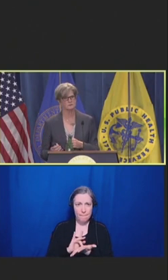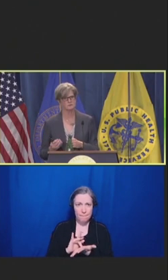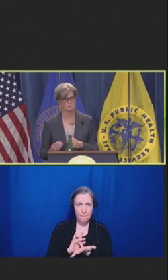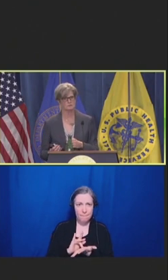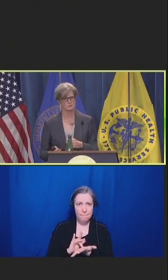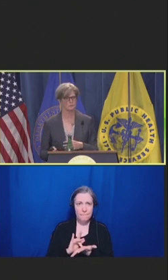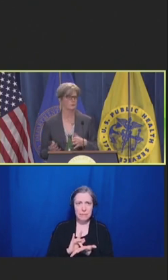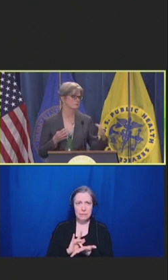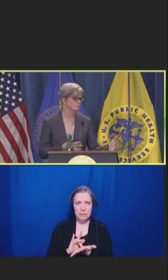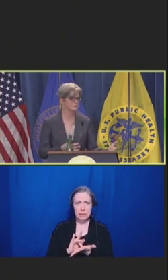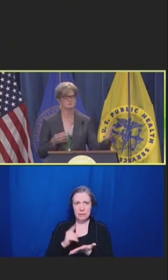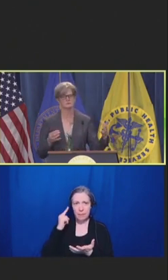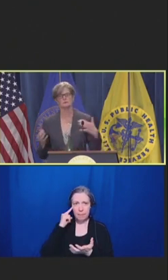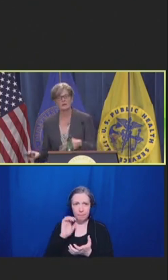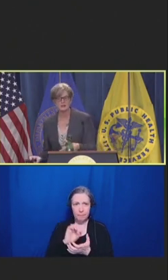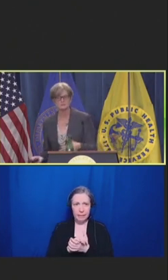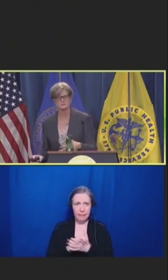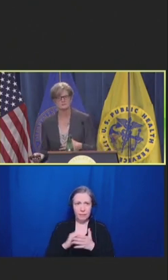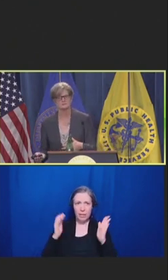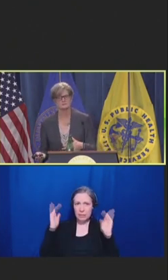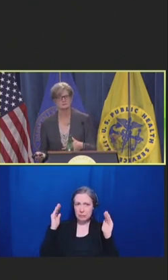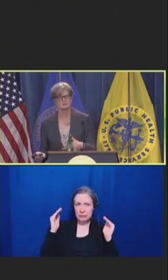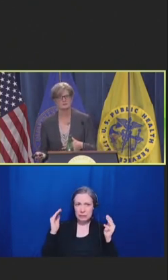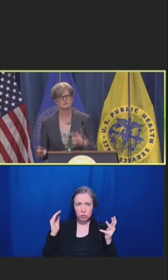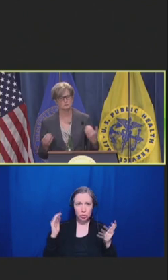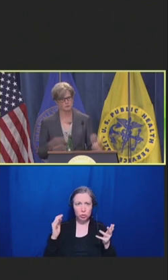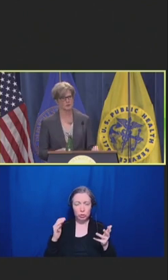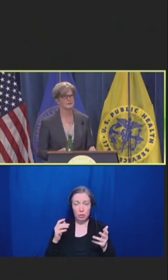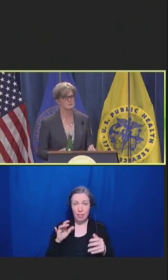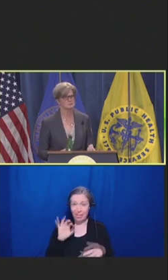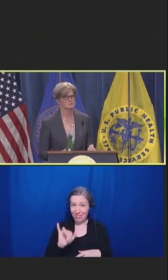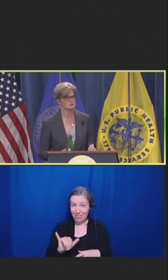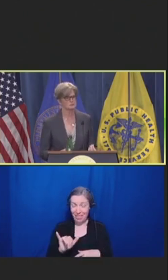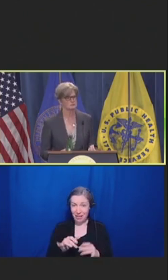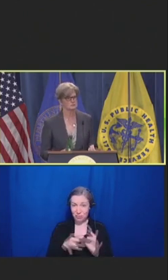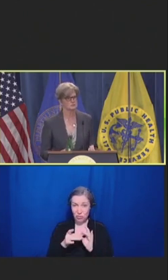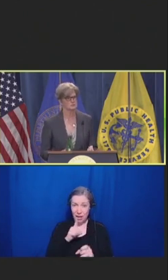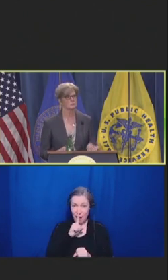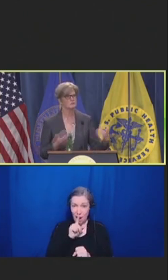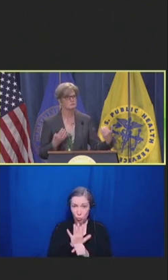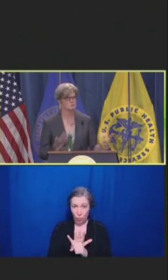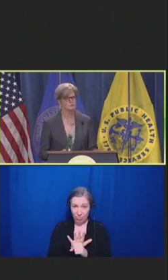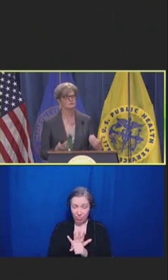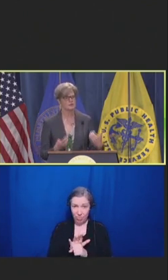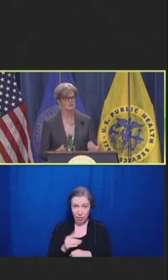that we took, whether implicit or explicit to put our patients first, when we first entered